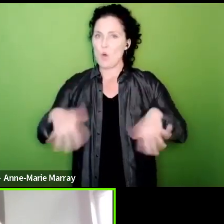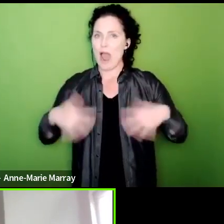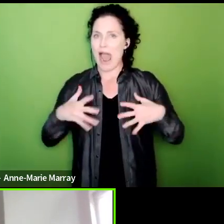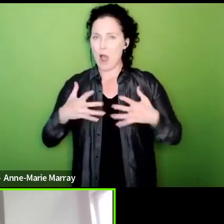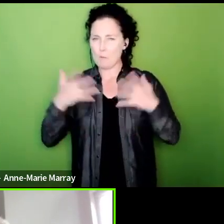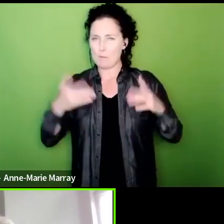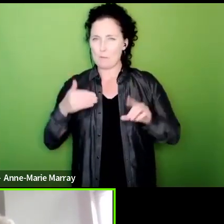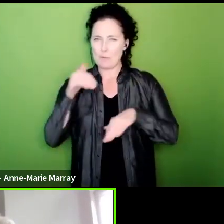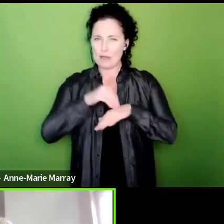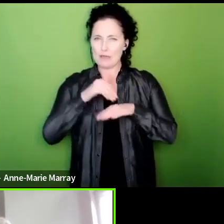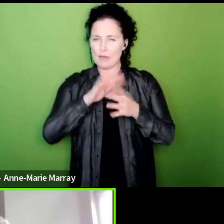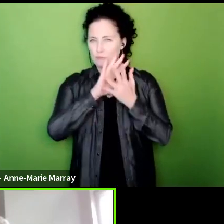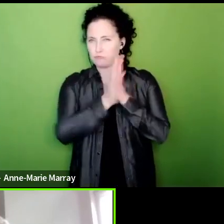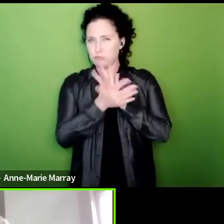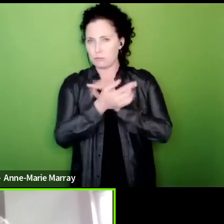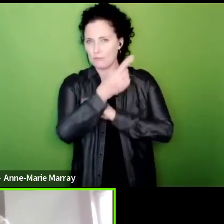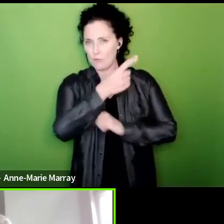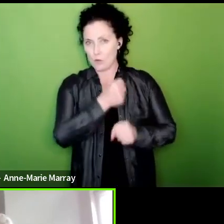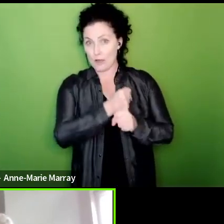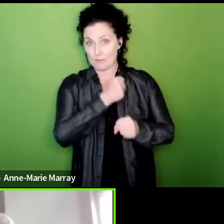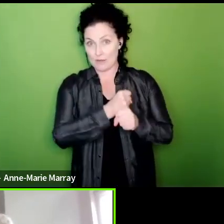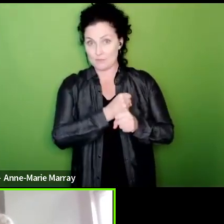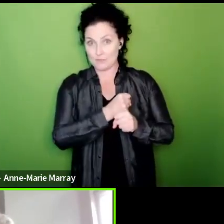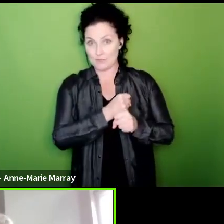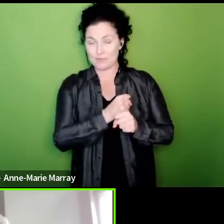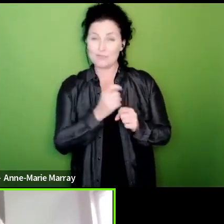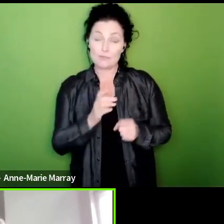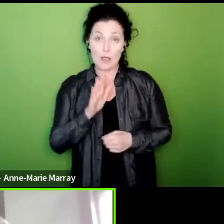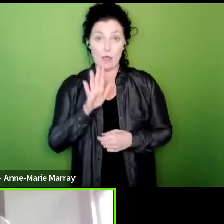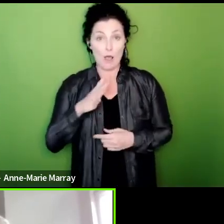I've explained that question to Nicola and can assure Nicola that she was one of the ones we